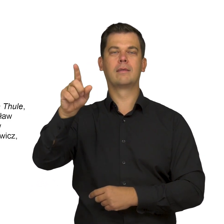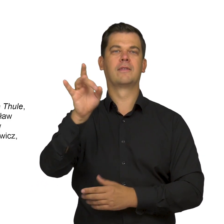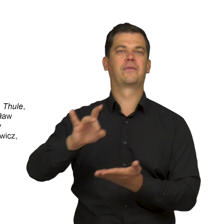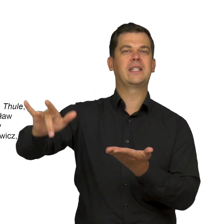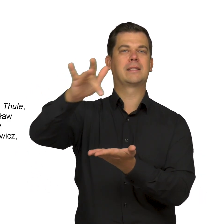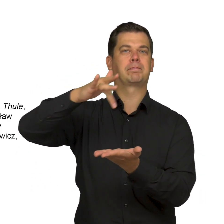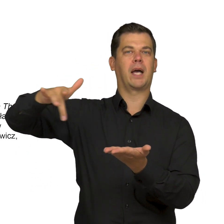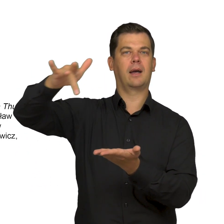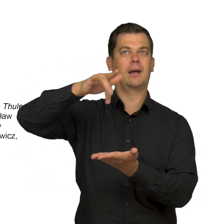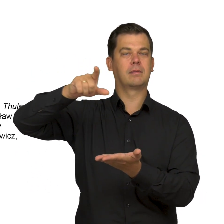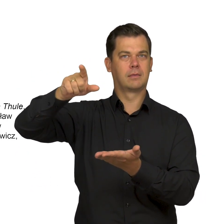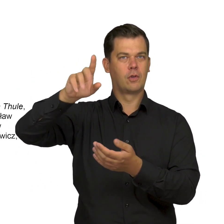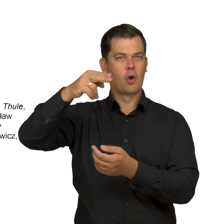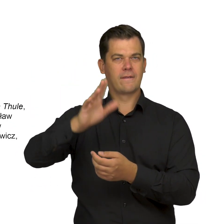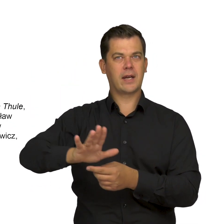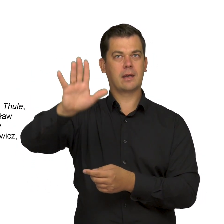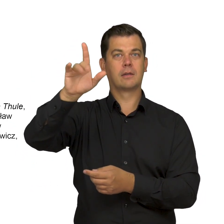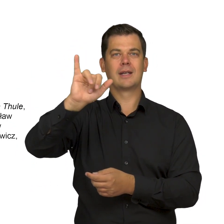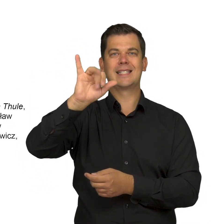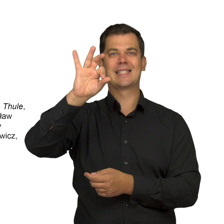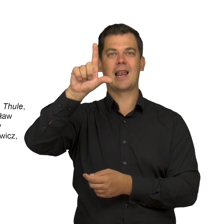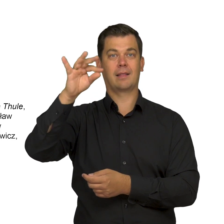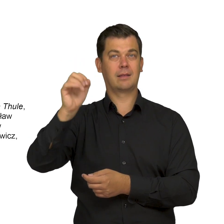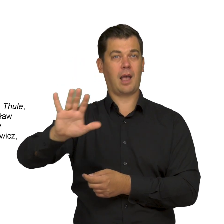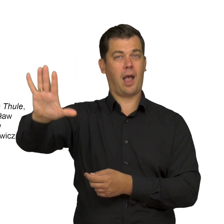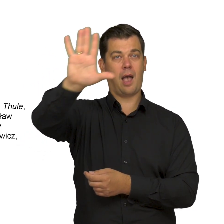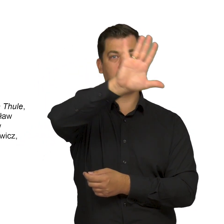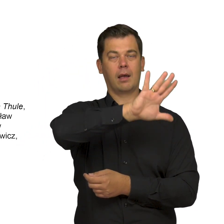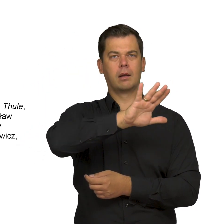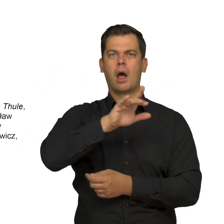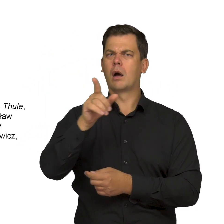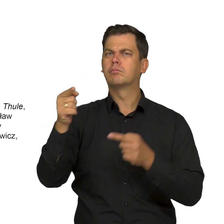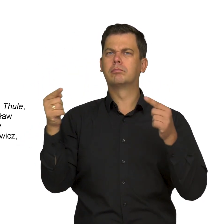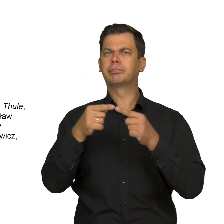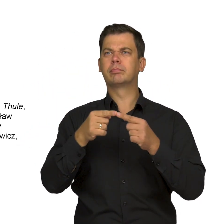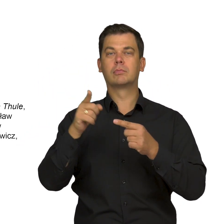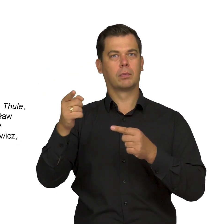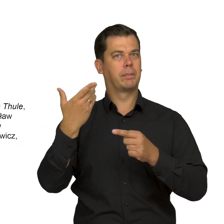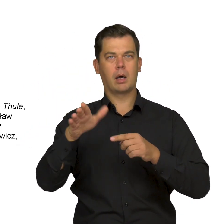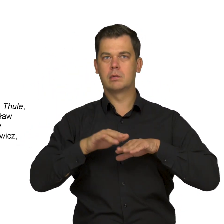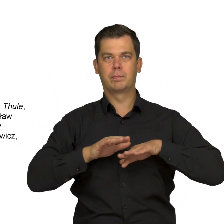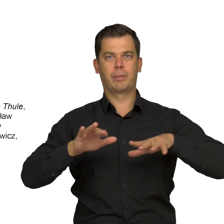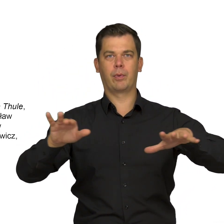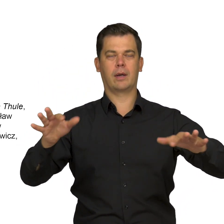to Iceland, this motif is very popular